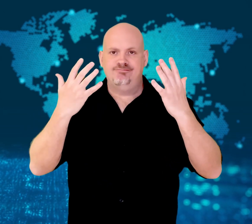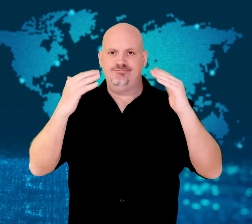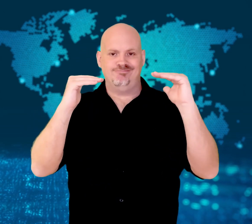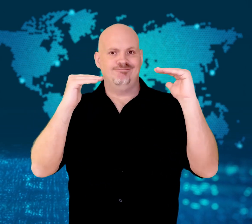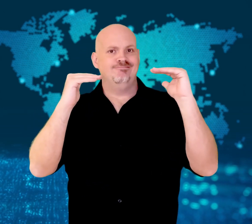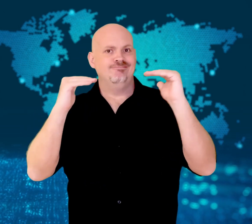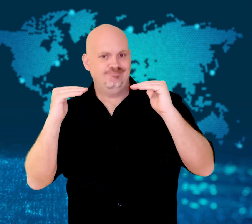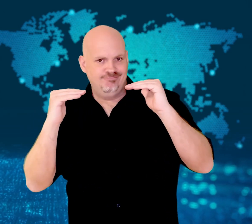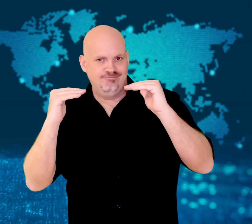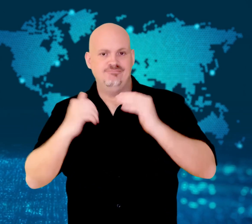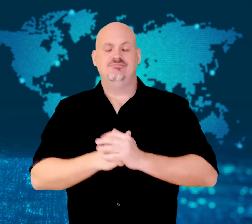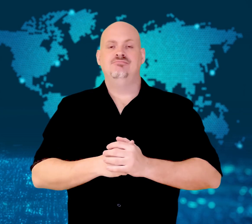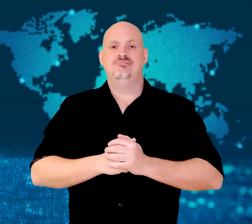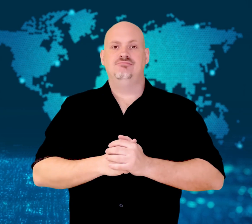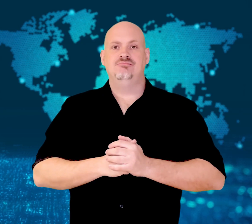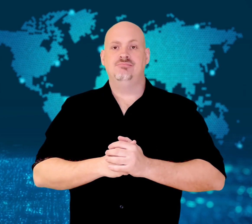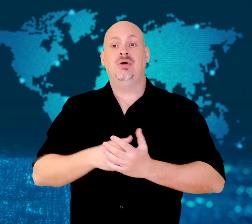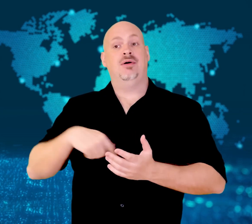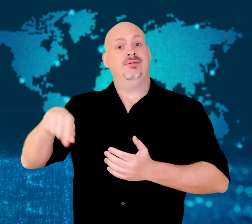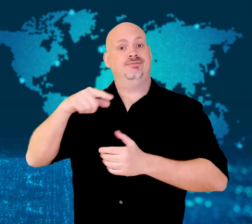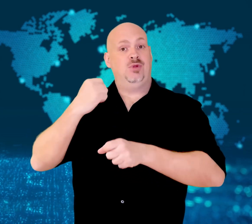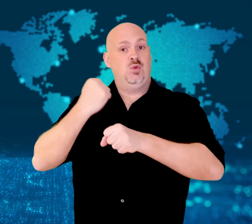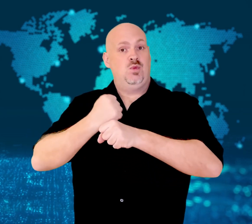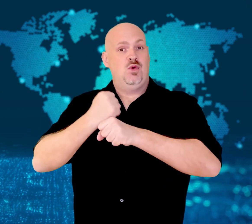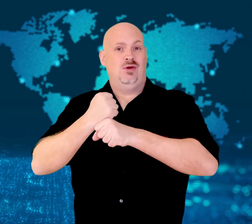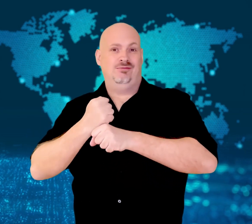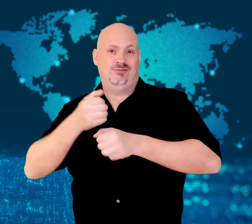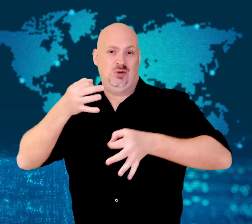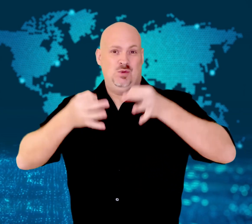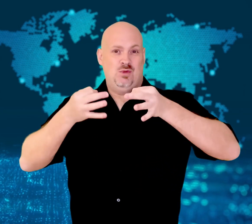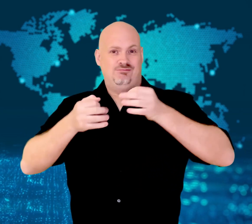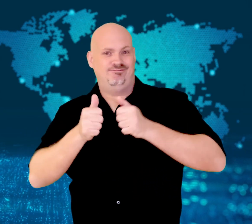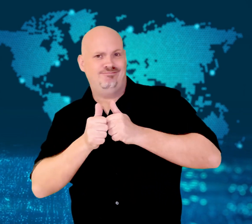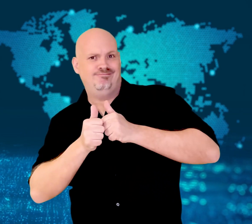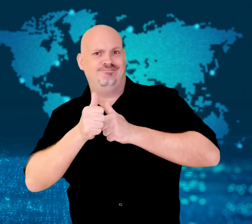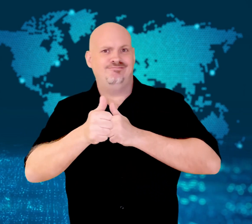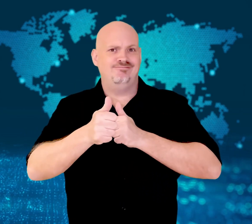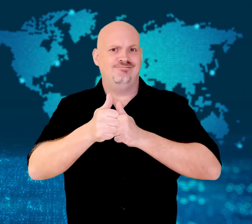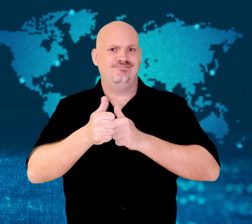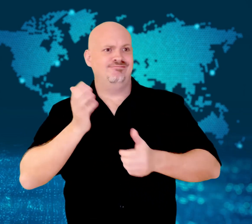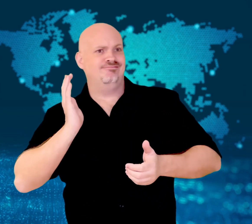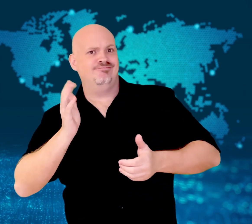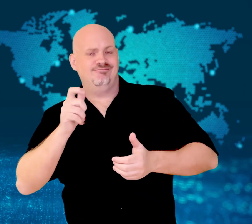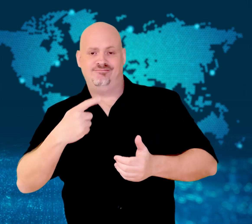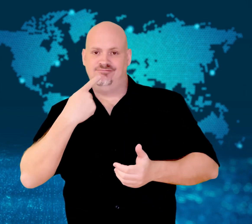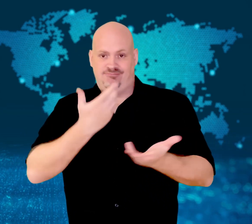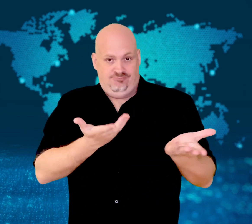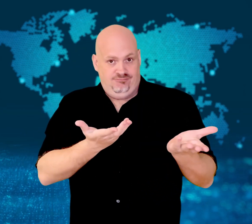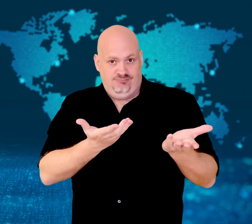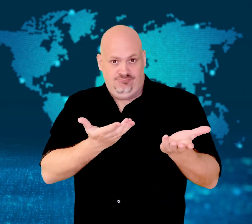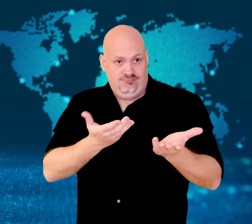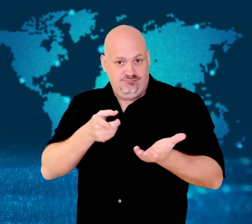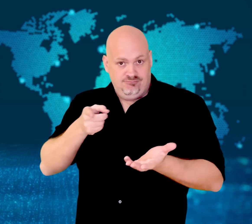On Tuesday, the Court of Appeal dismissed his appeal,